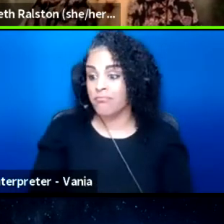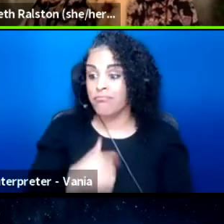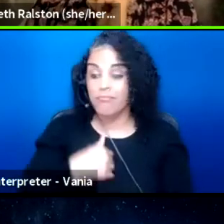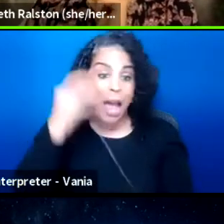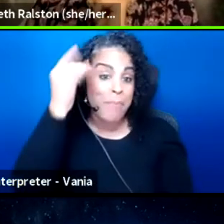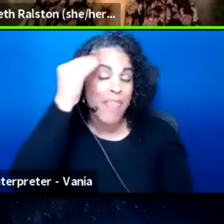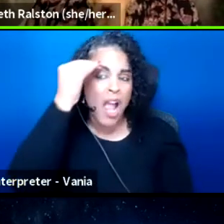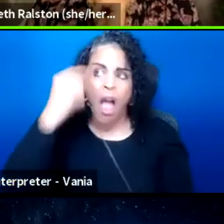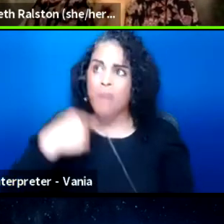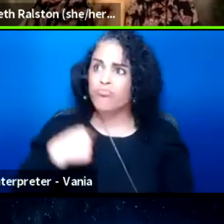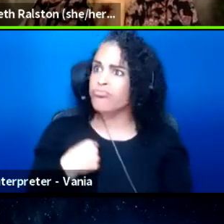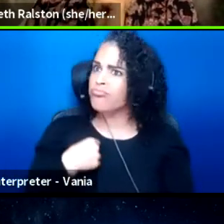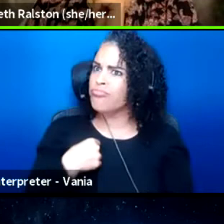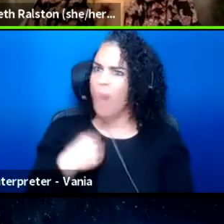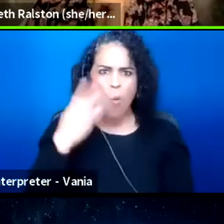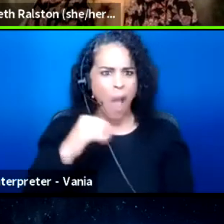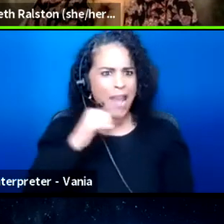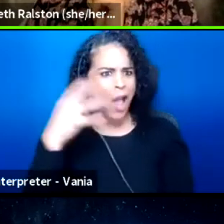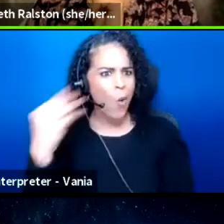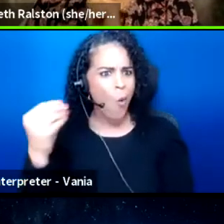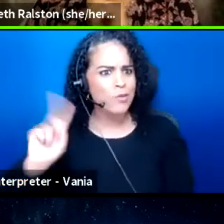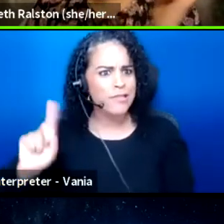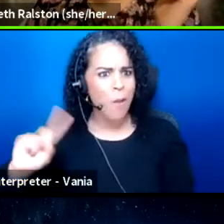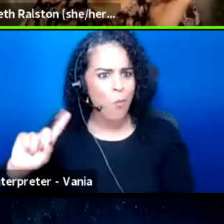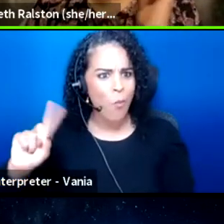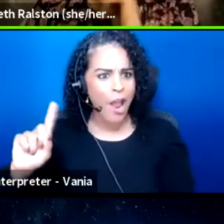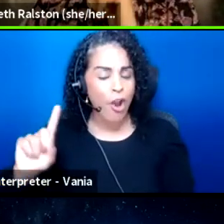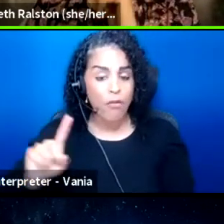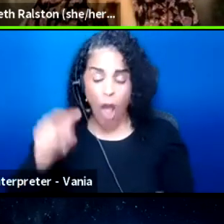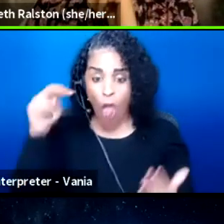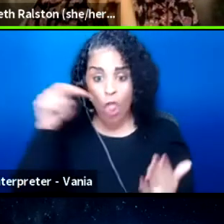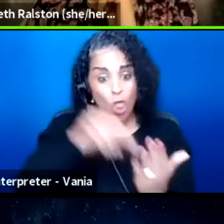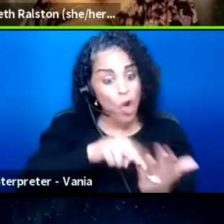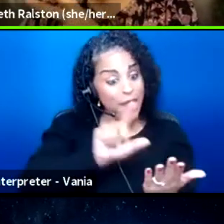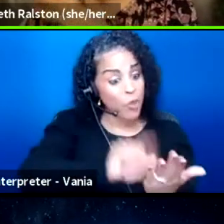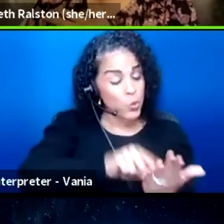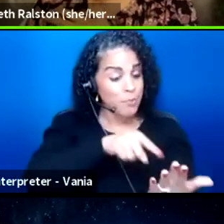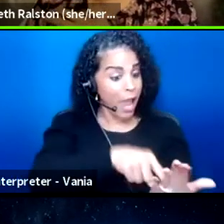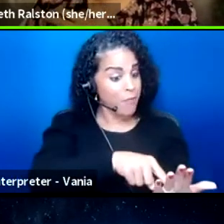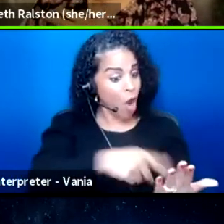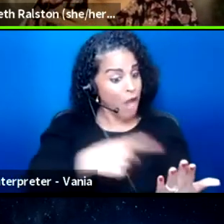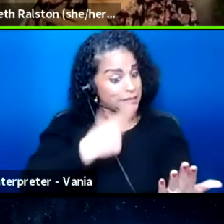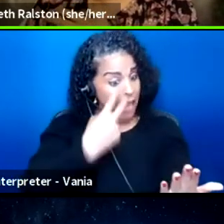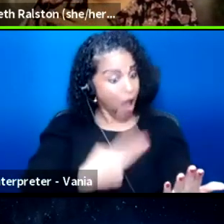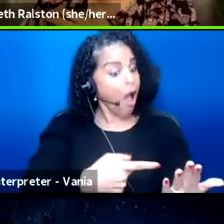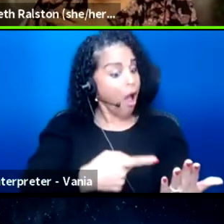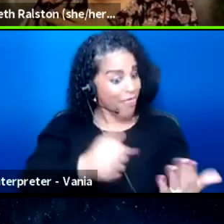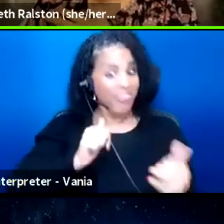oh, I want to go somewhere. I look in the paper and I see that there's a theater show